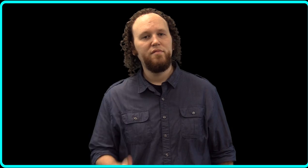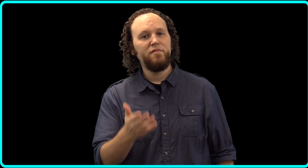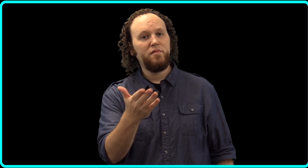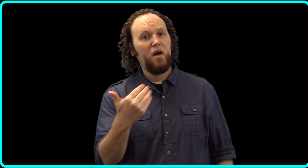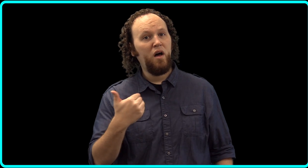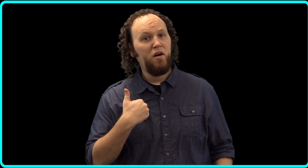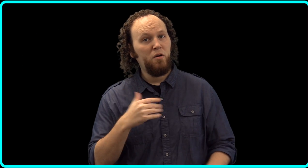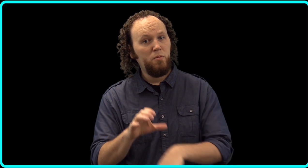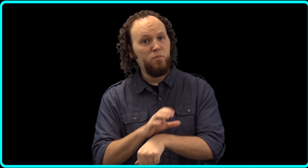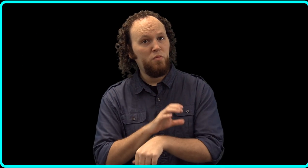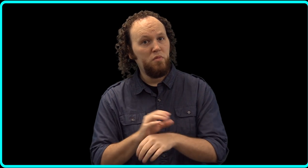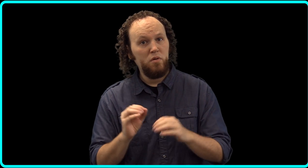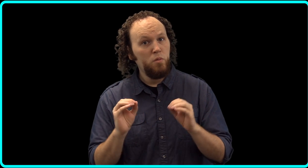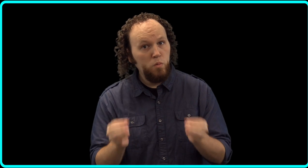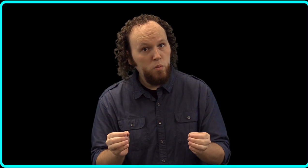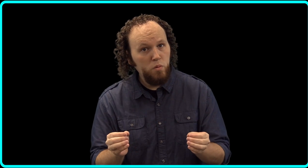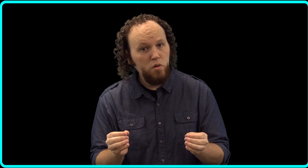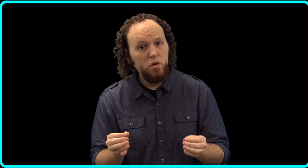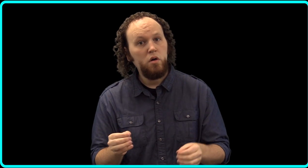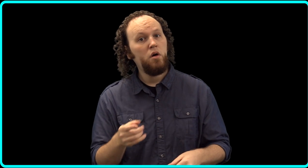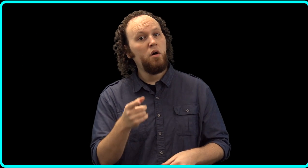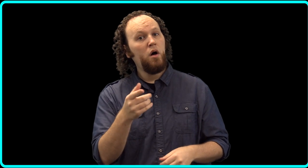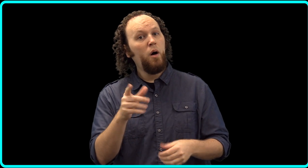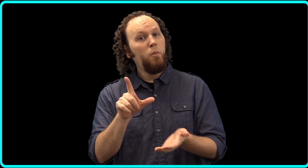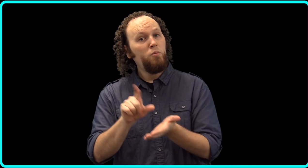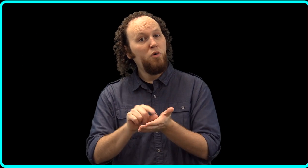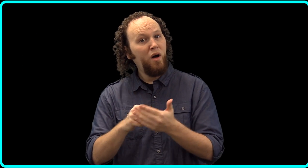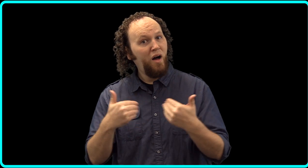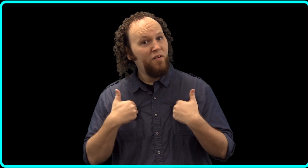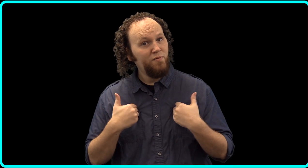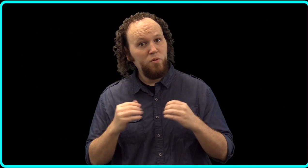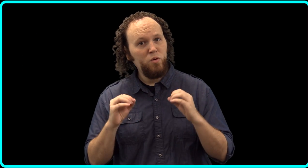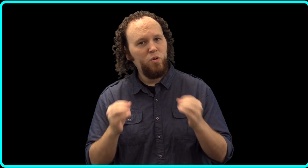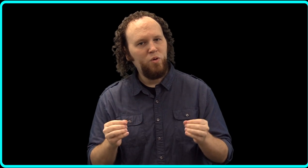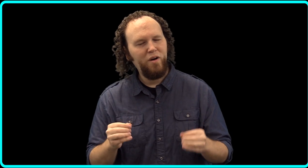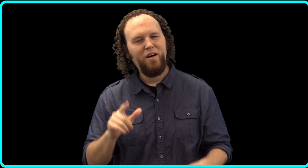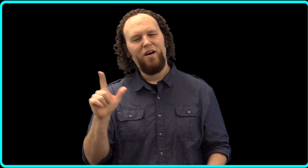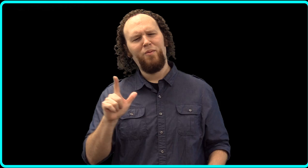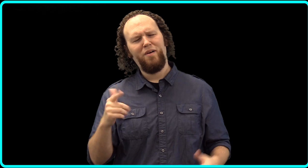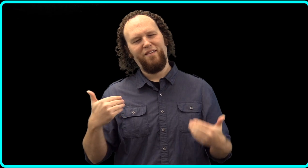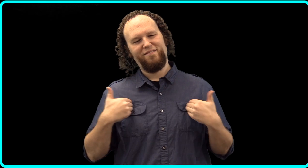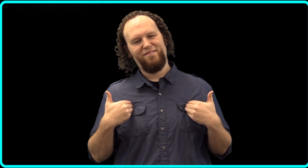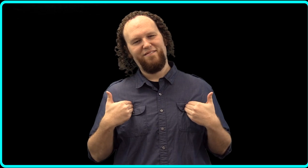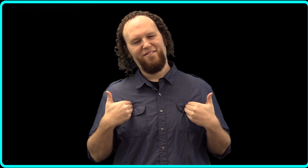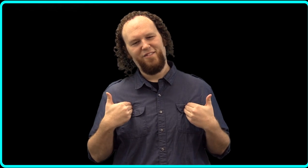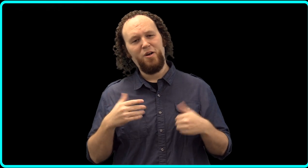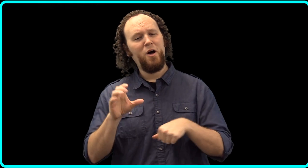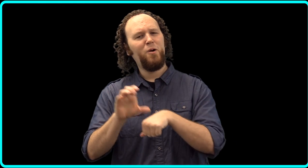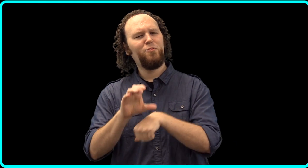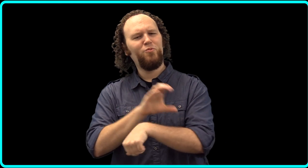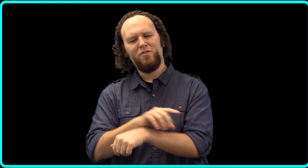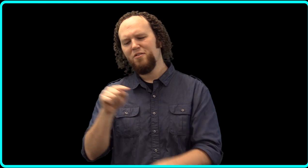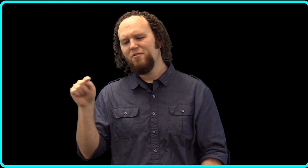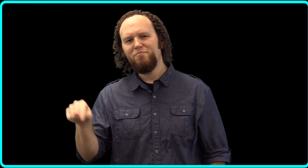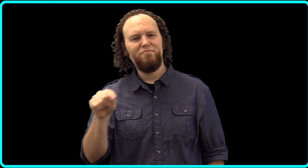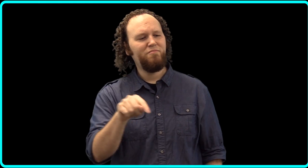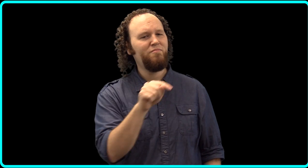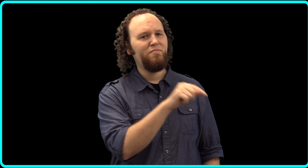Do you need a computer or printer? We have computers in different areas throughout the library.